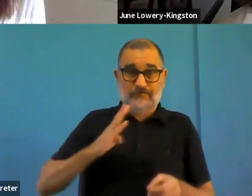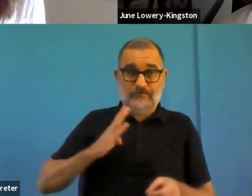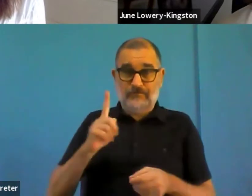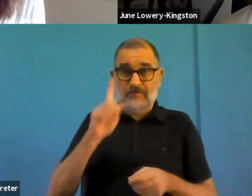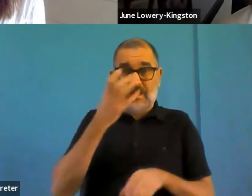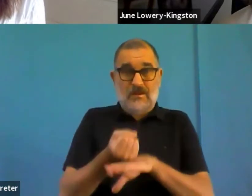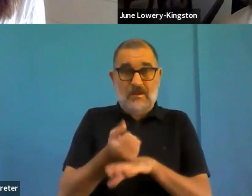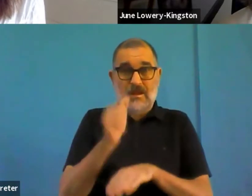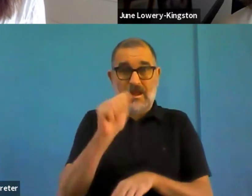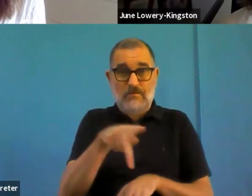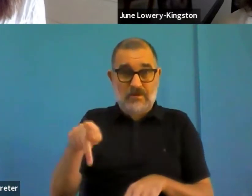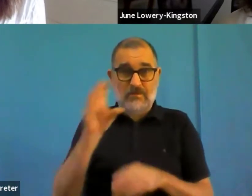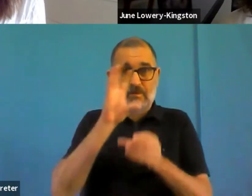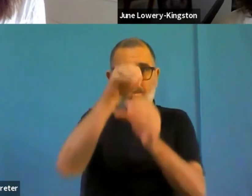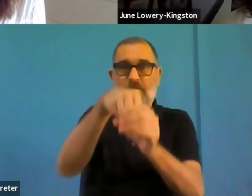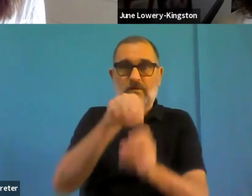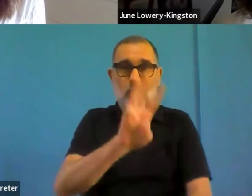if not, perhaps altogether surprising.